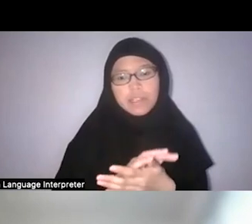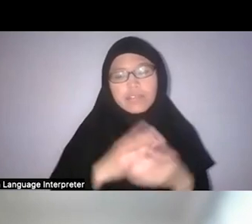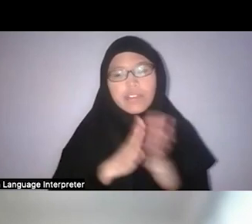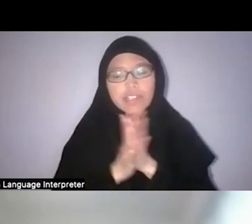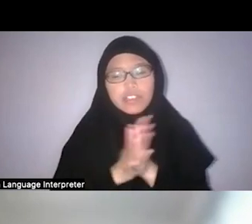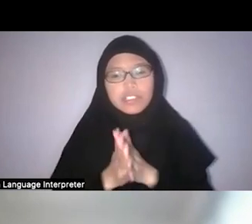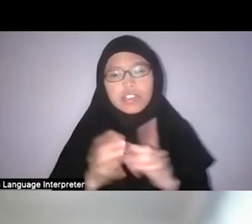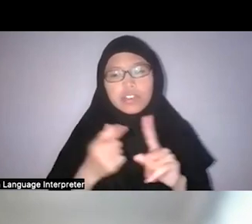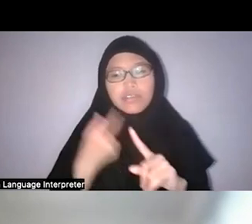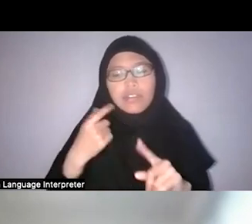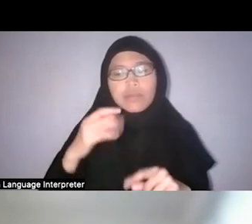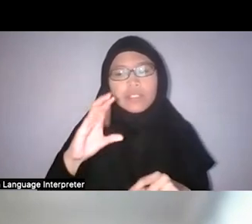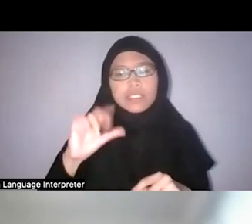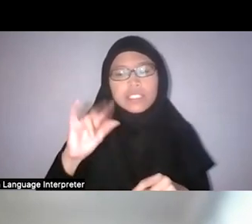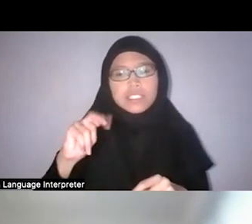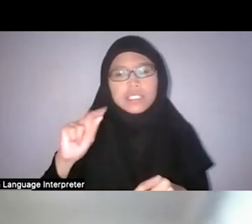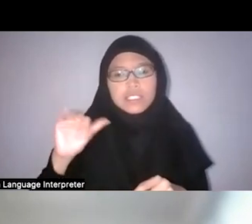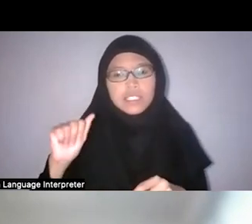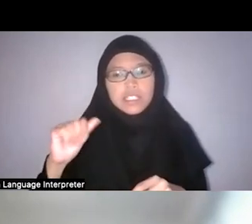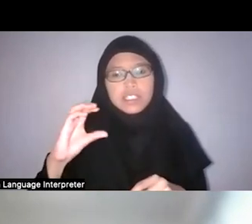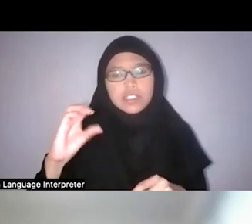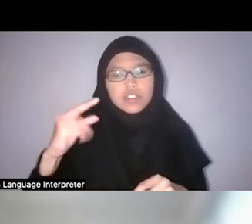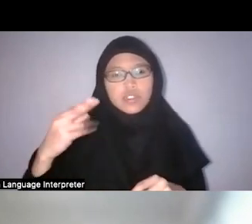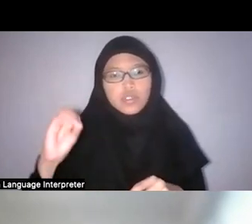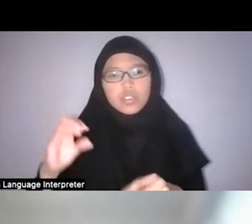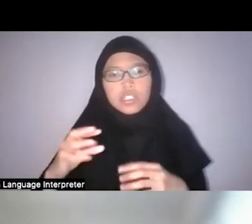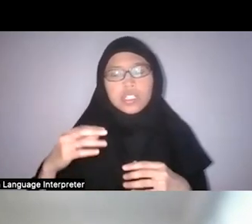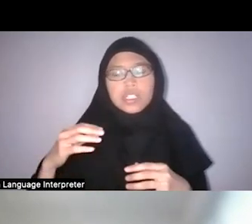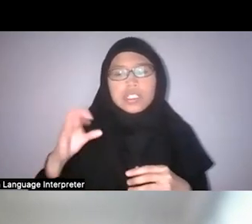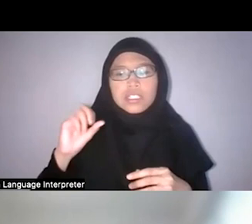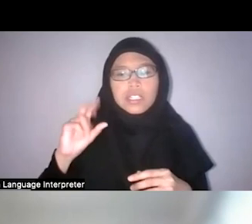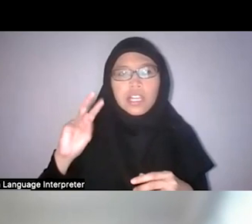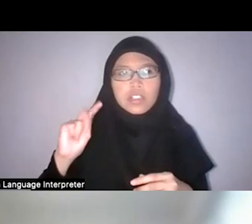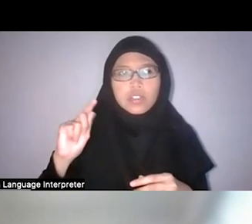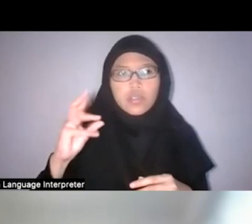It’s basically an ethnohistorical account of agriculture and farming in Singapore.